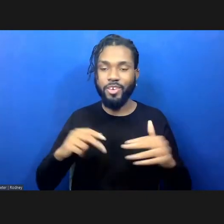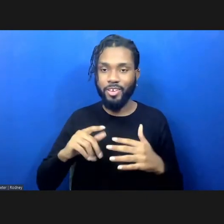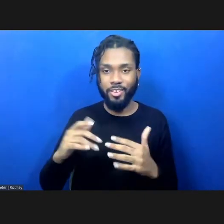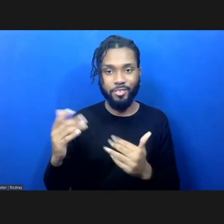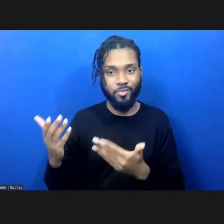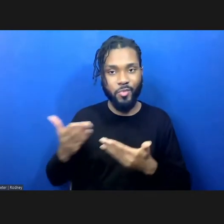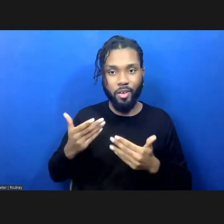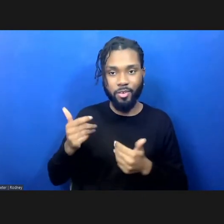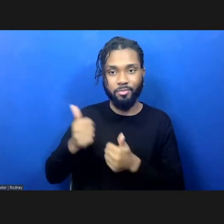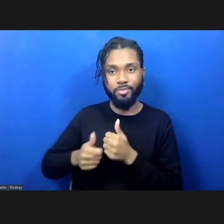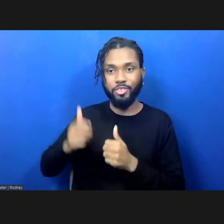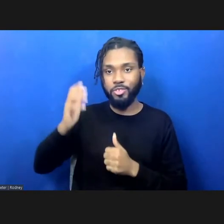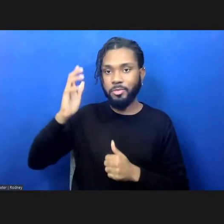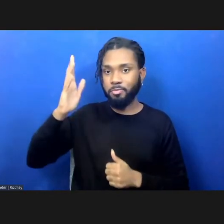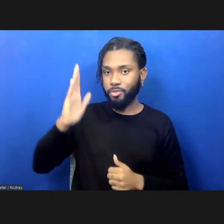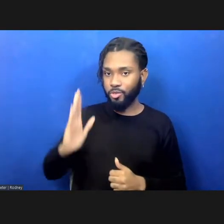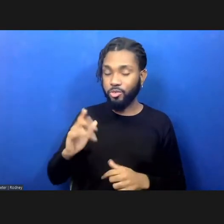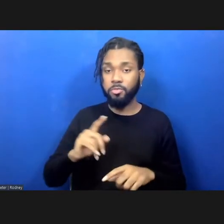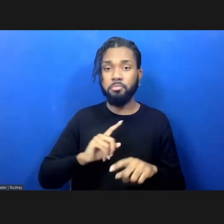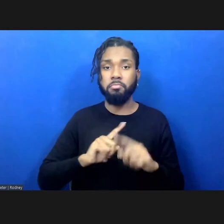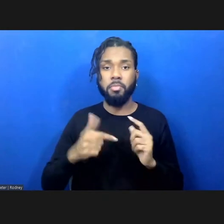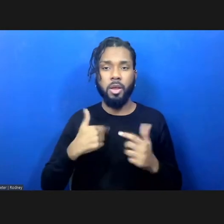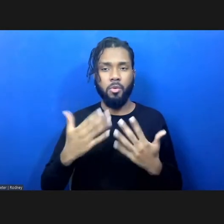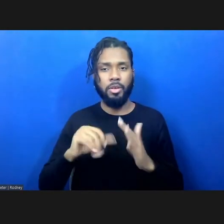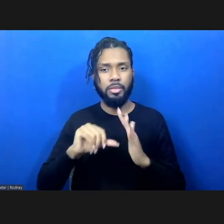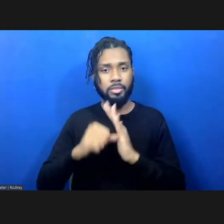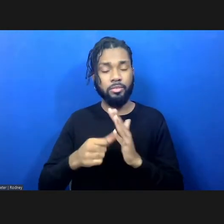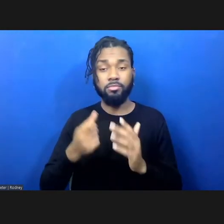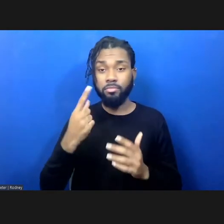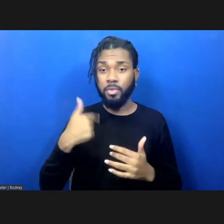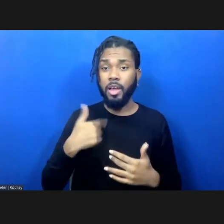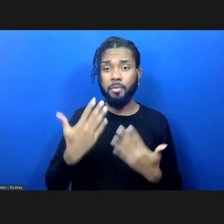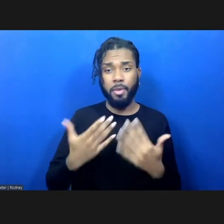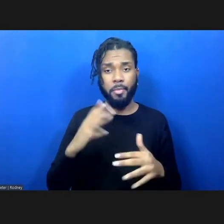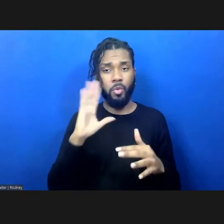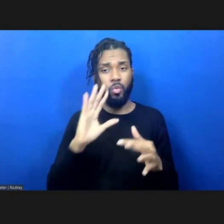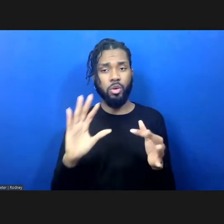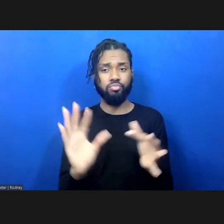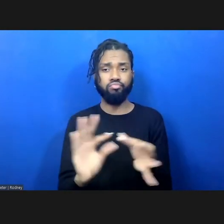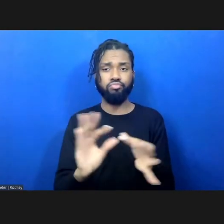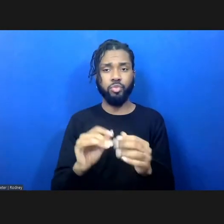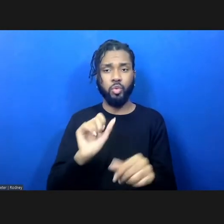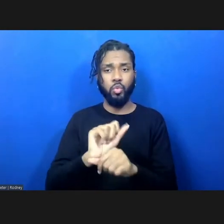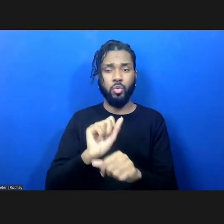But I want to emphasize that while I may be referencing the work of organizations